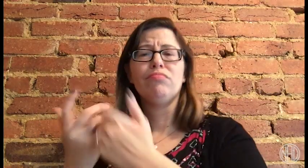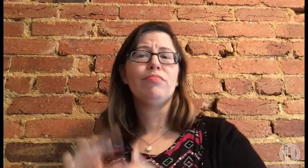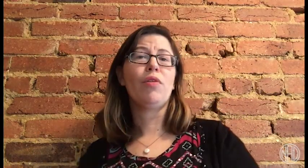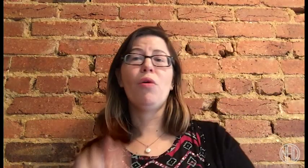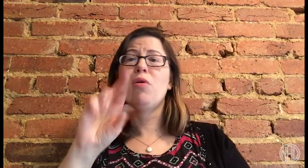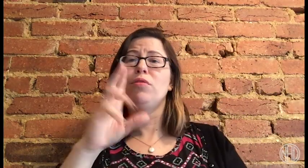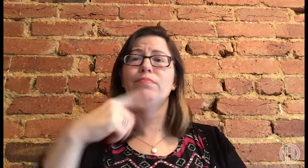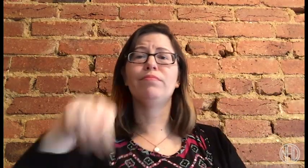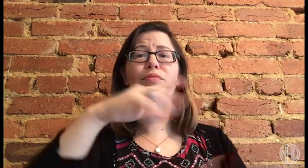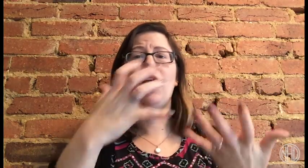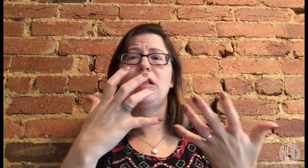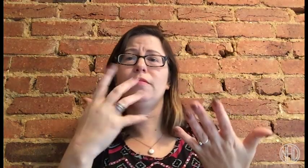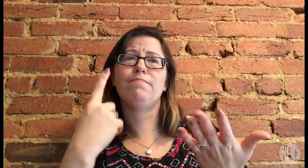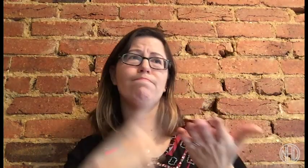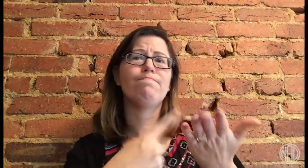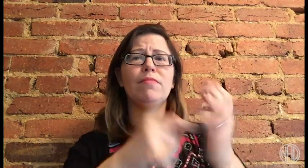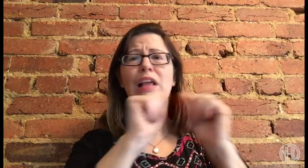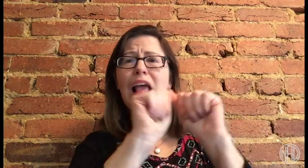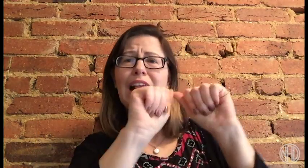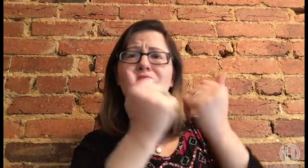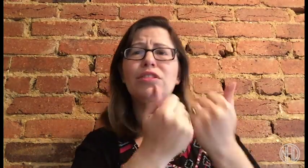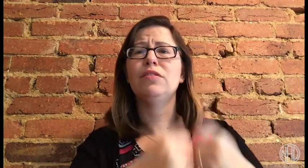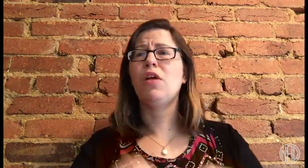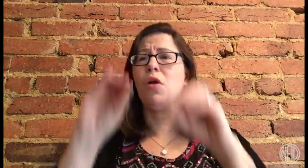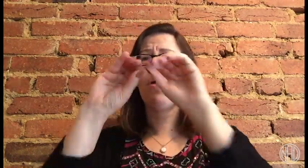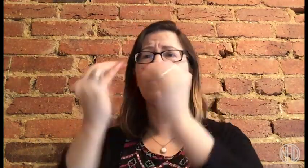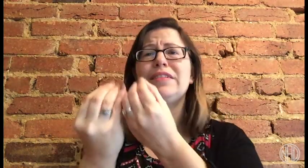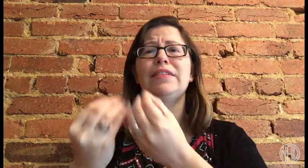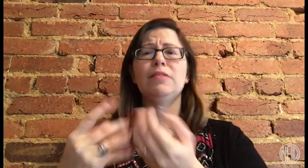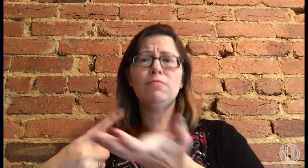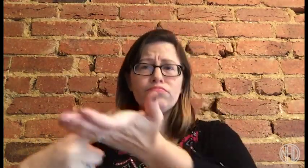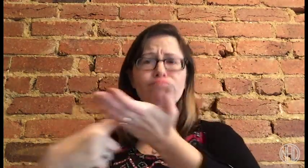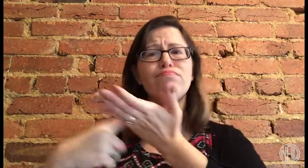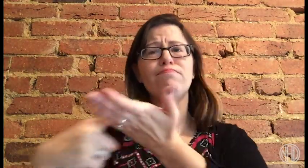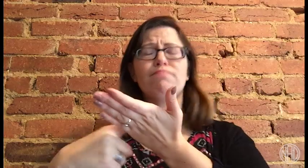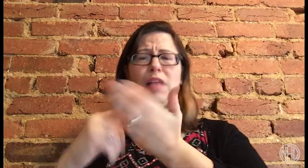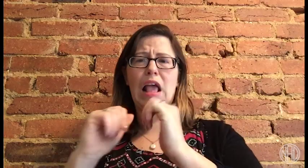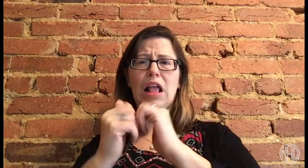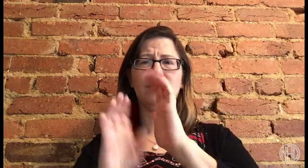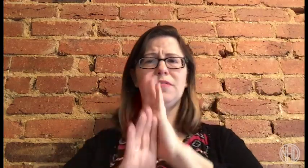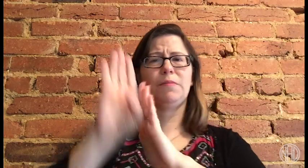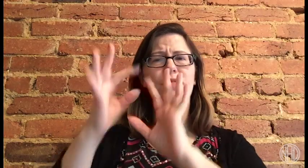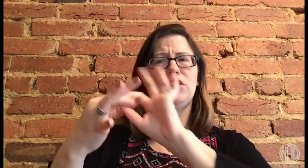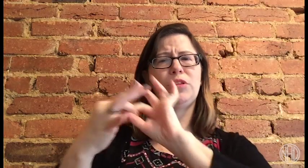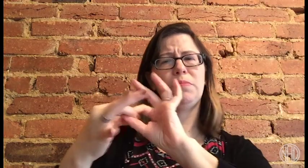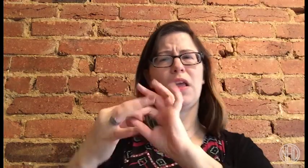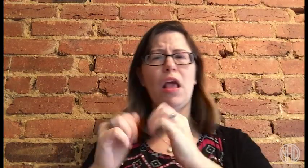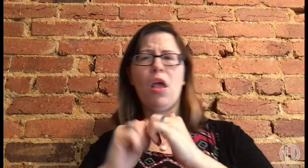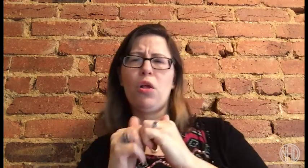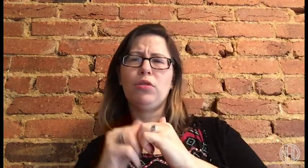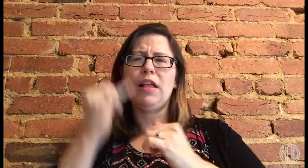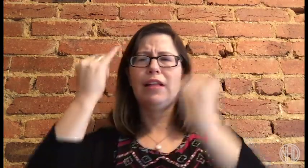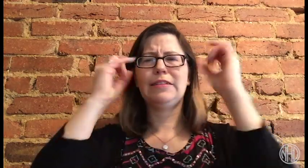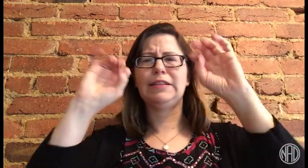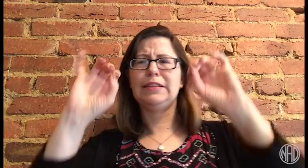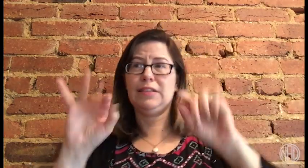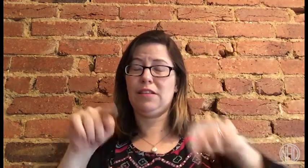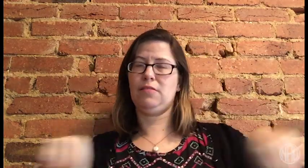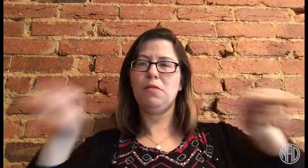to spreading the word on what to support, or if you want to discuss an issue with an agency or organization with the goal of building a relationship.